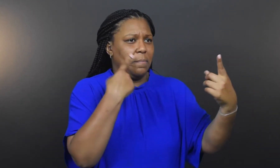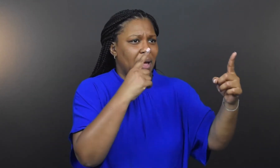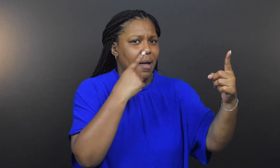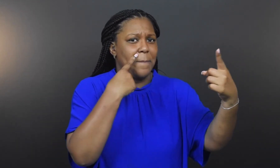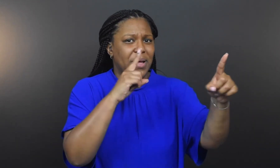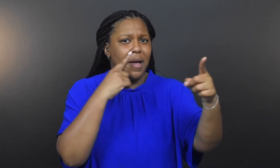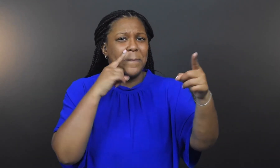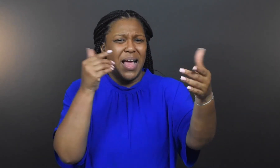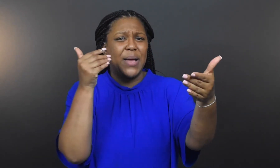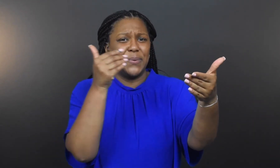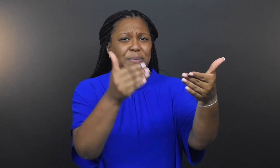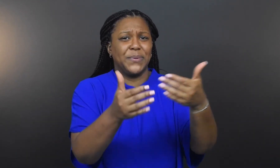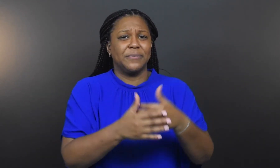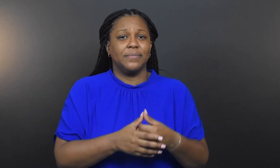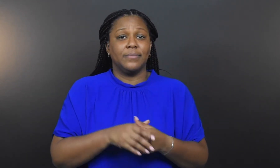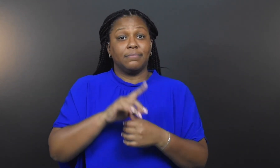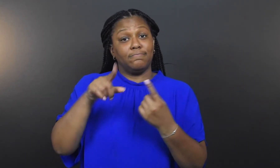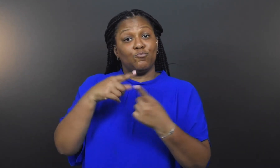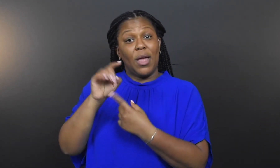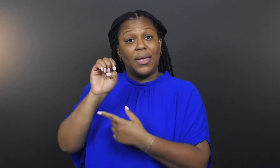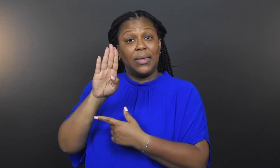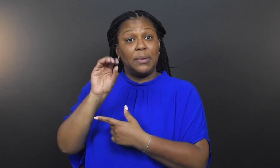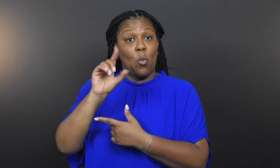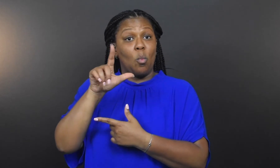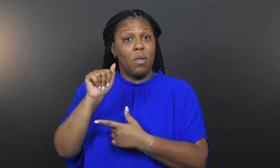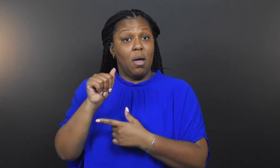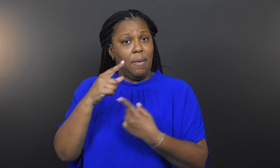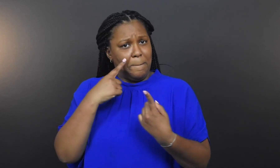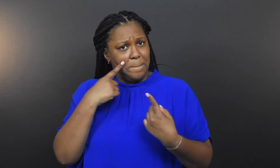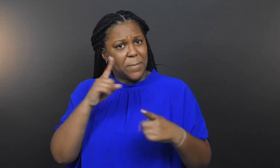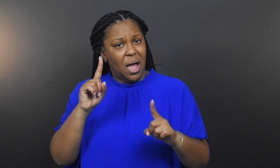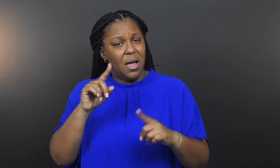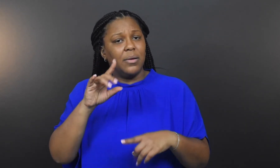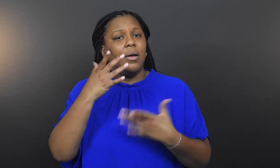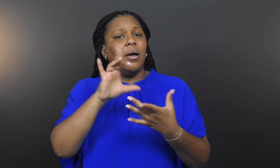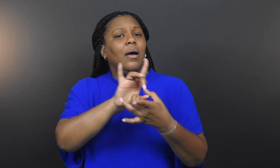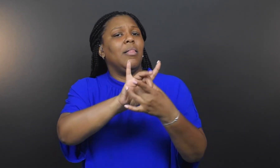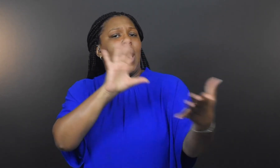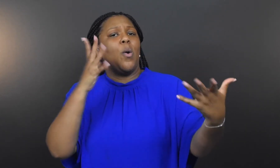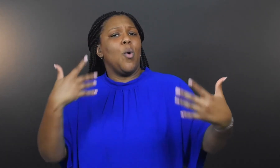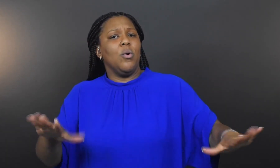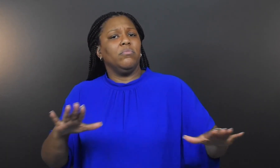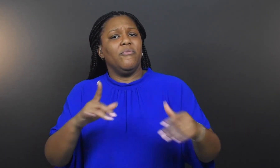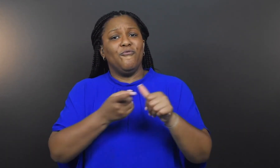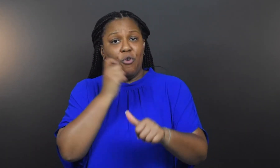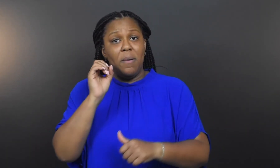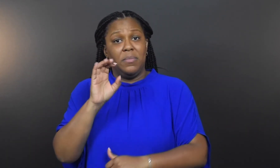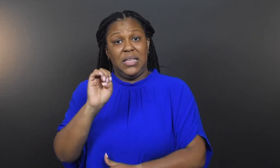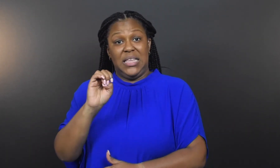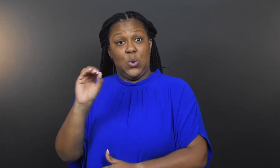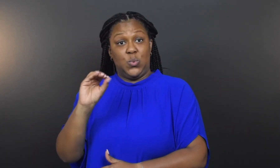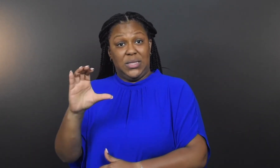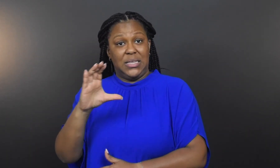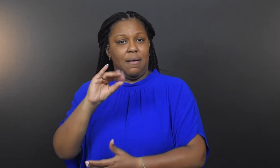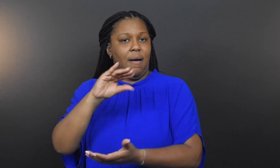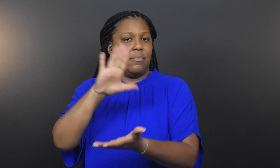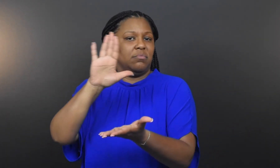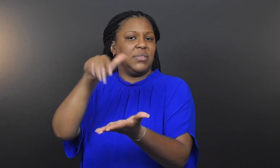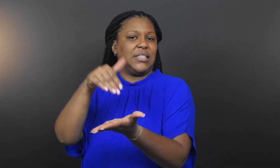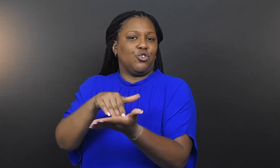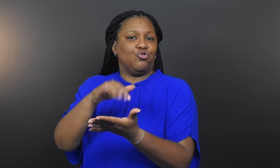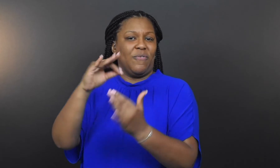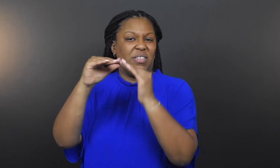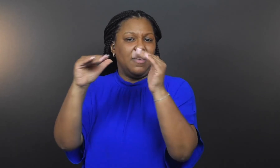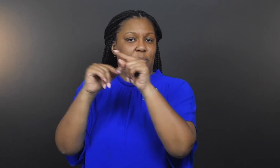“When Ebola finally deactivated both from the EOC and from the Center level in March